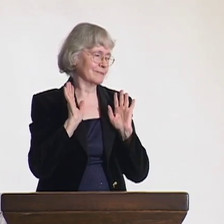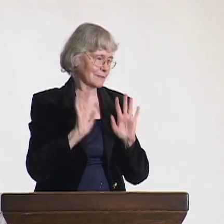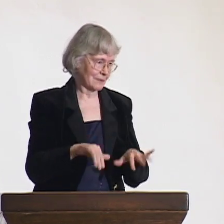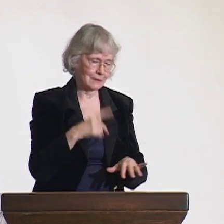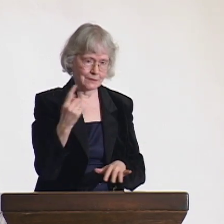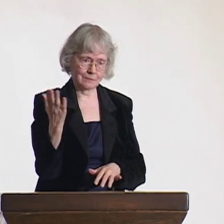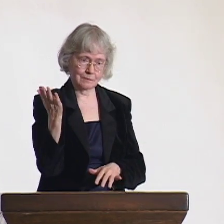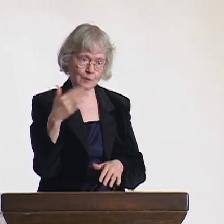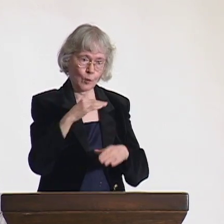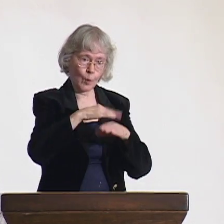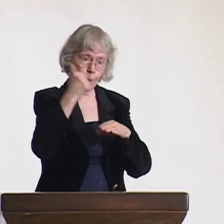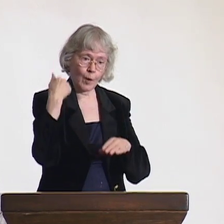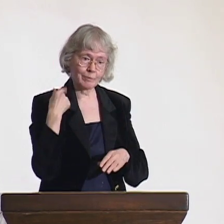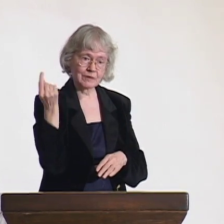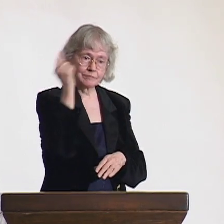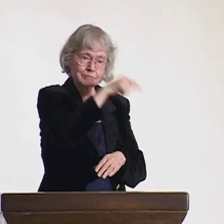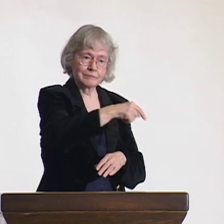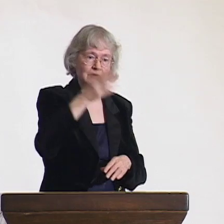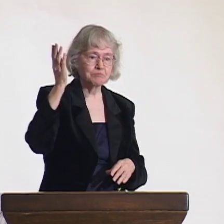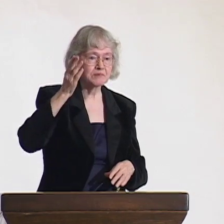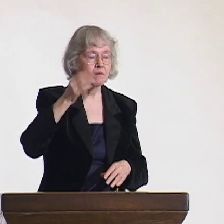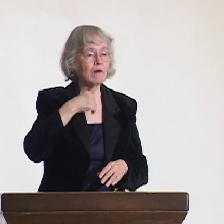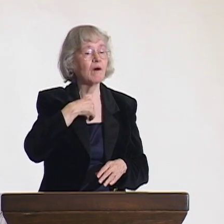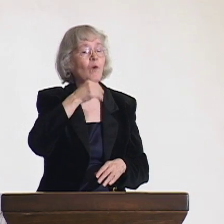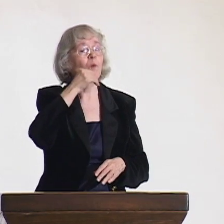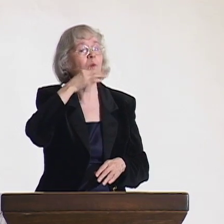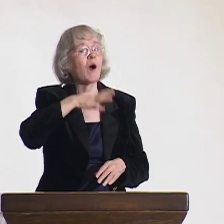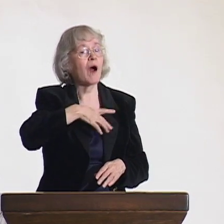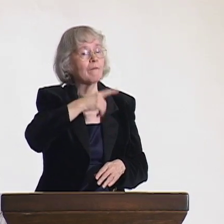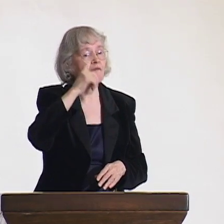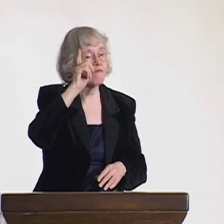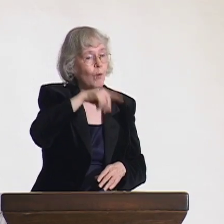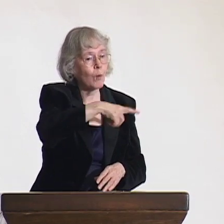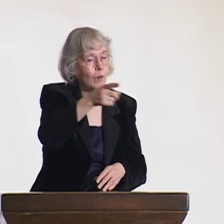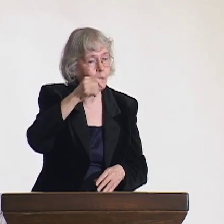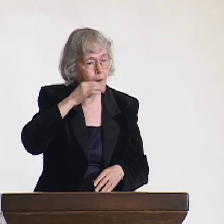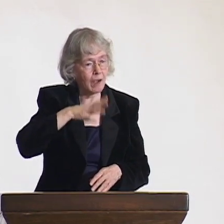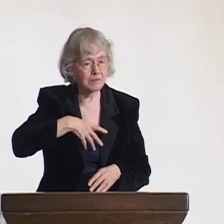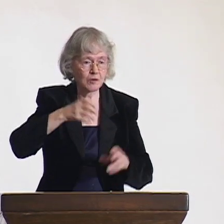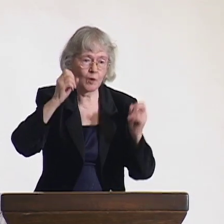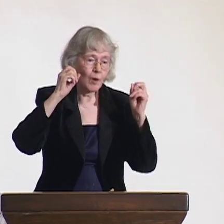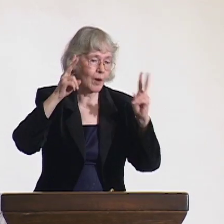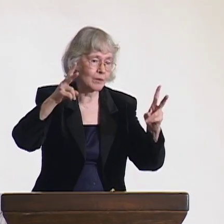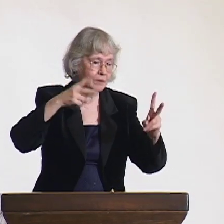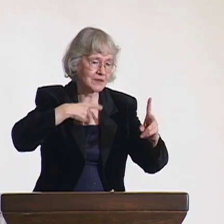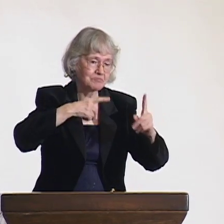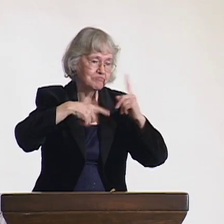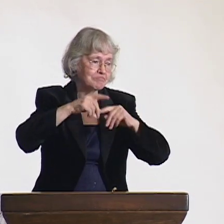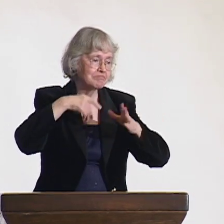and the men from Japan had to accept that I was the president. They thought the world would collapse.